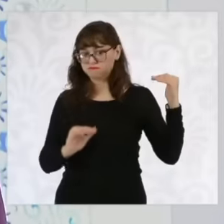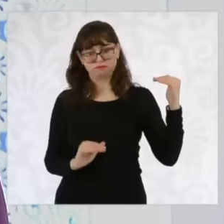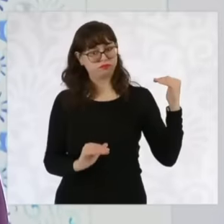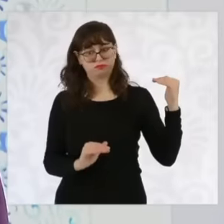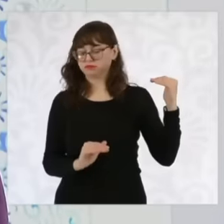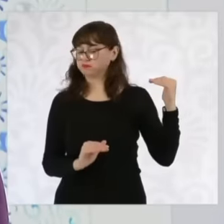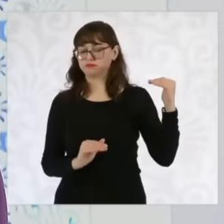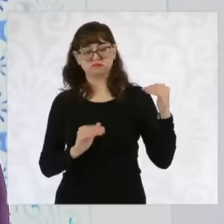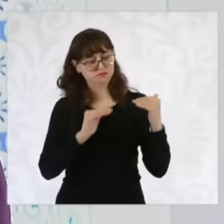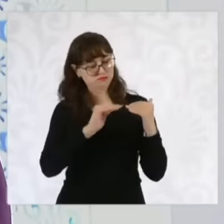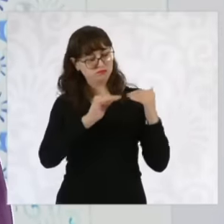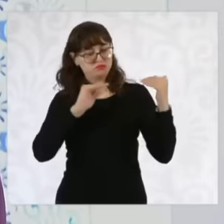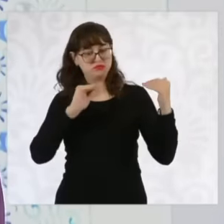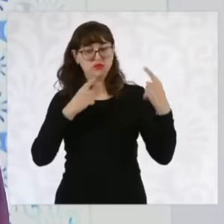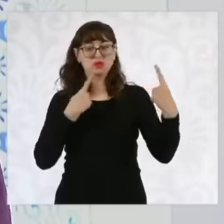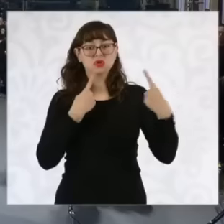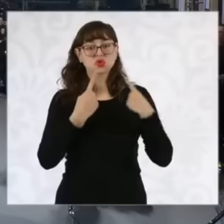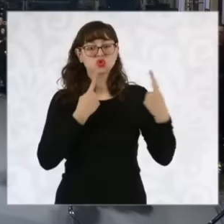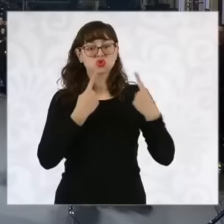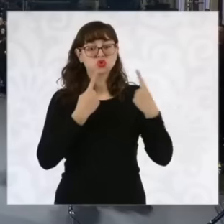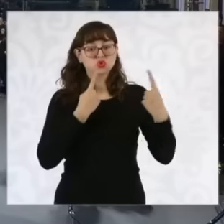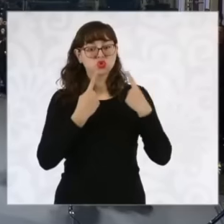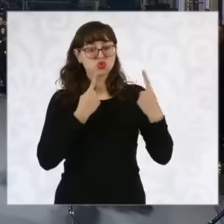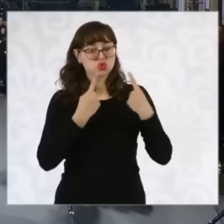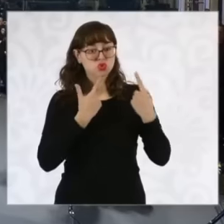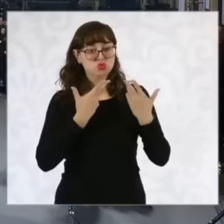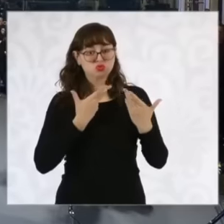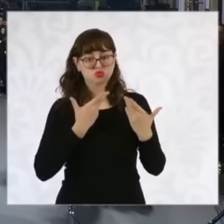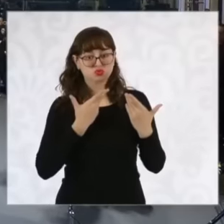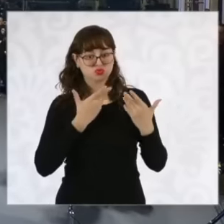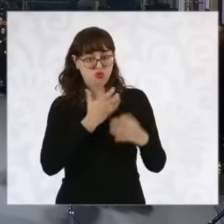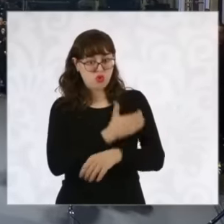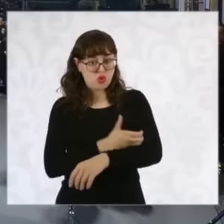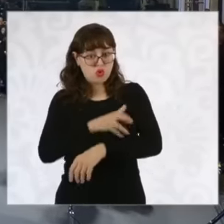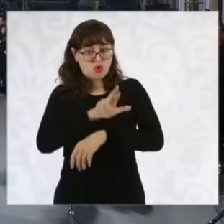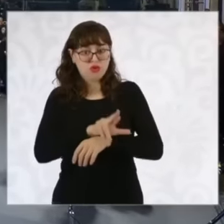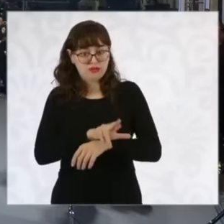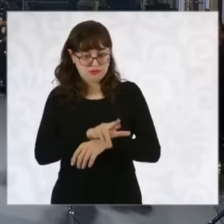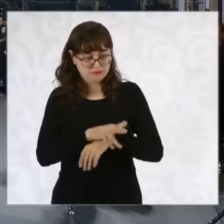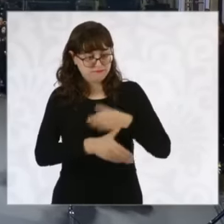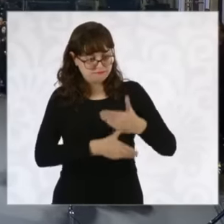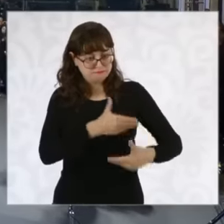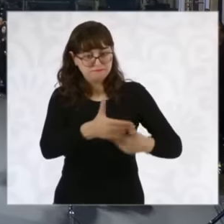high-level dialogues that lead us to advance in this coordination. And finally, speaking of